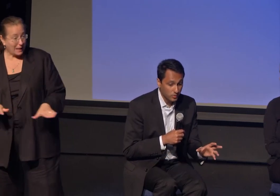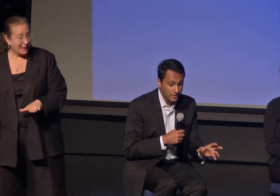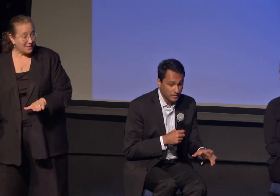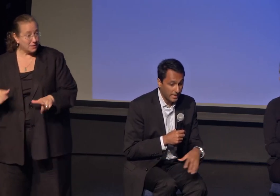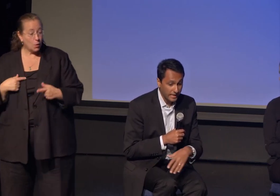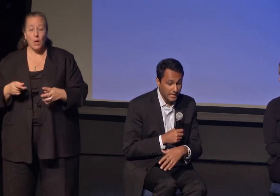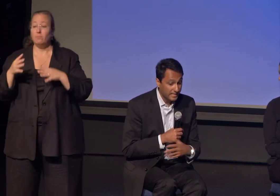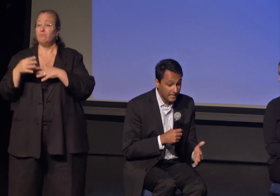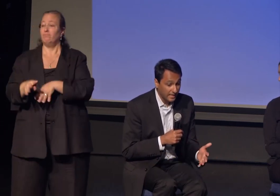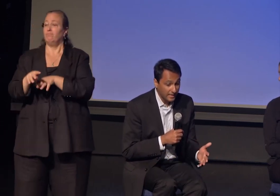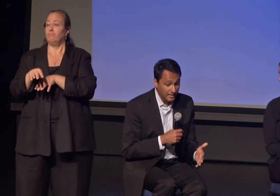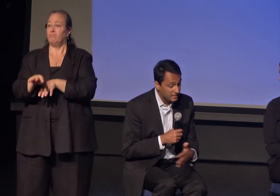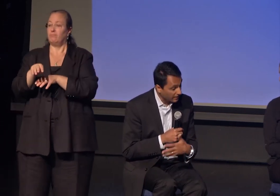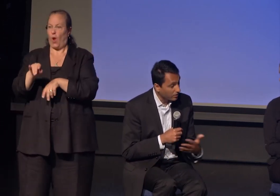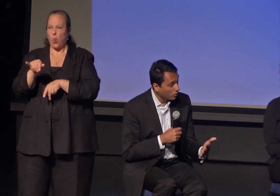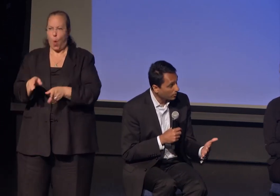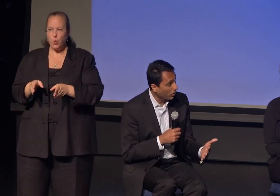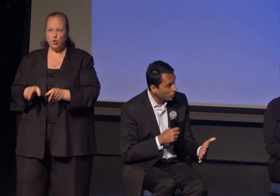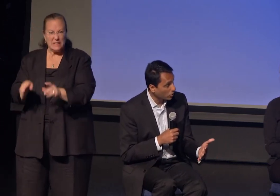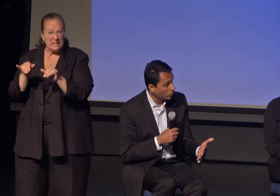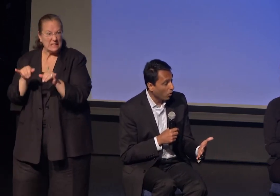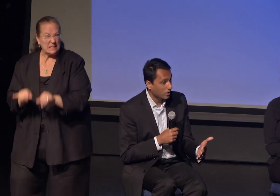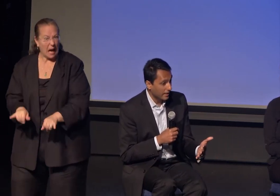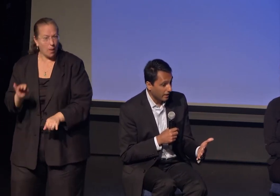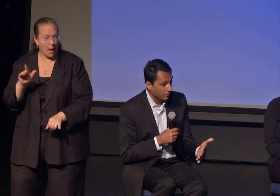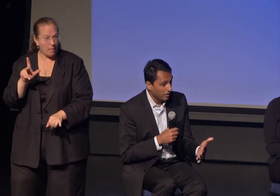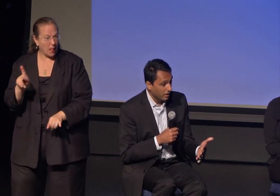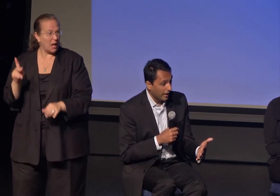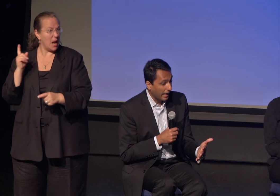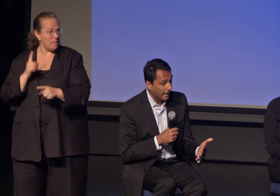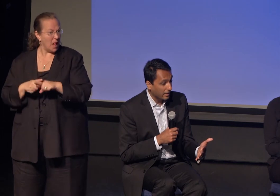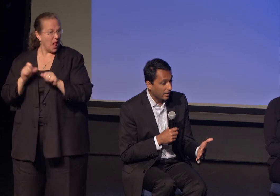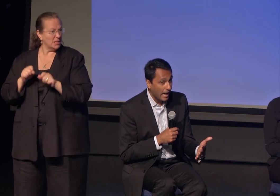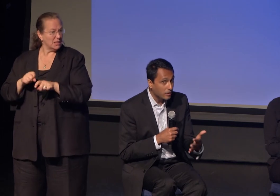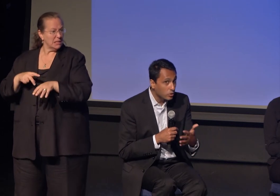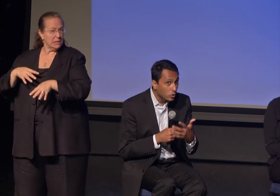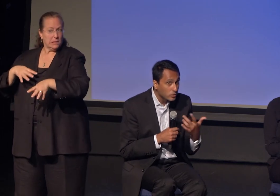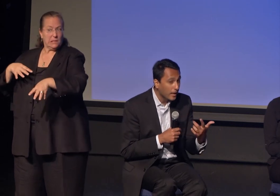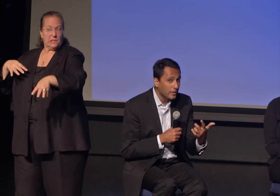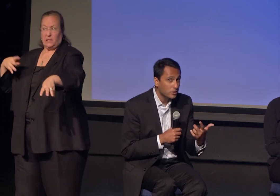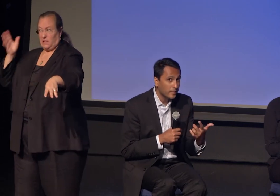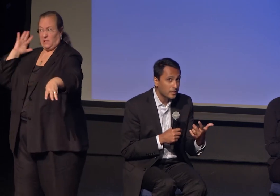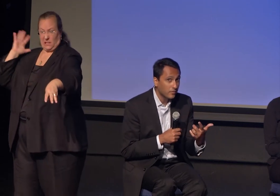that King and 700 marchers walked down and I looked around and said to myself